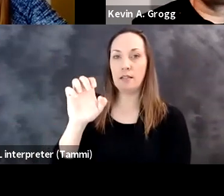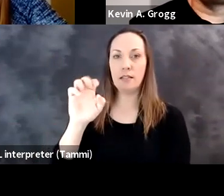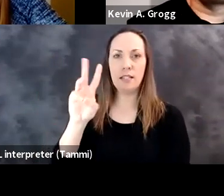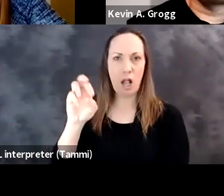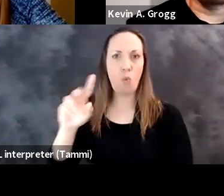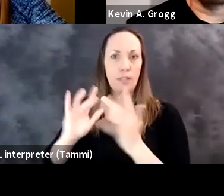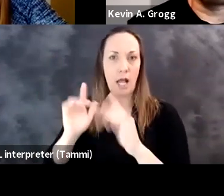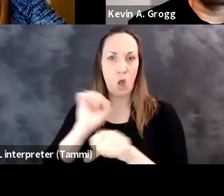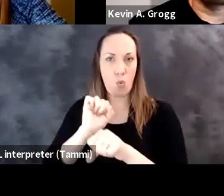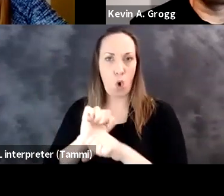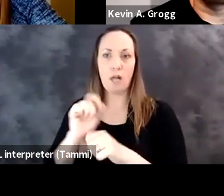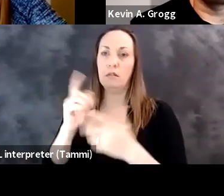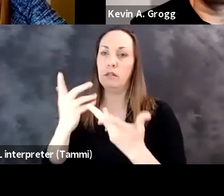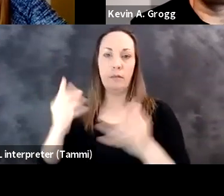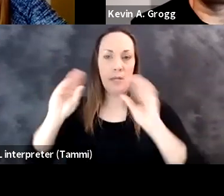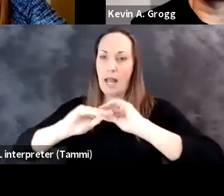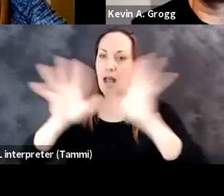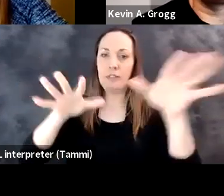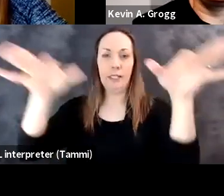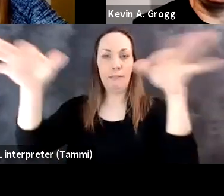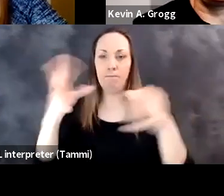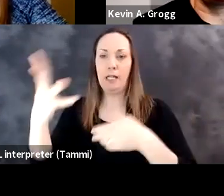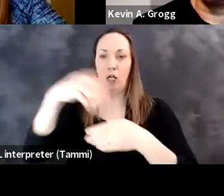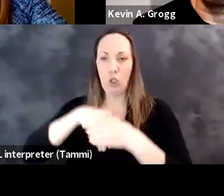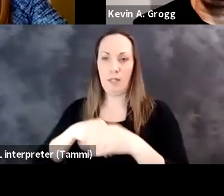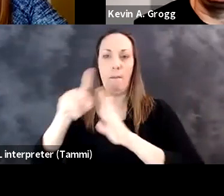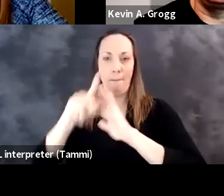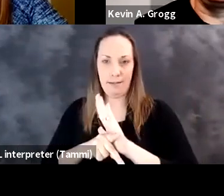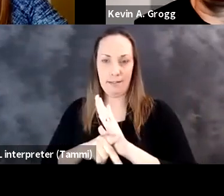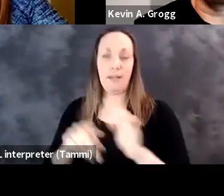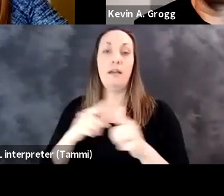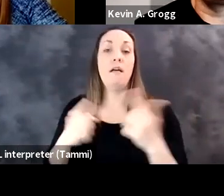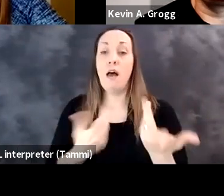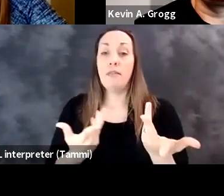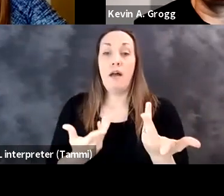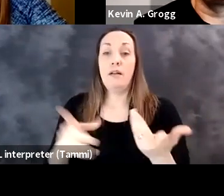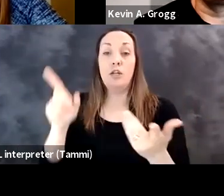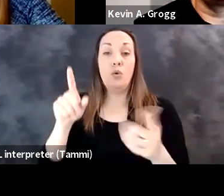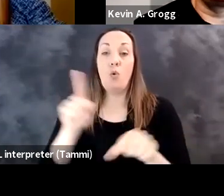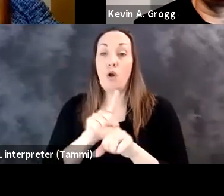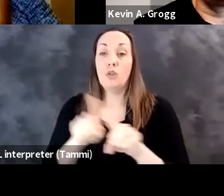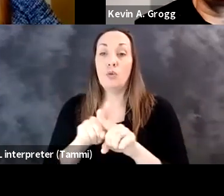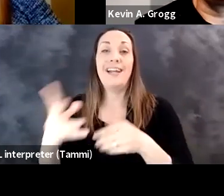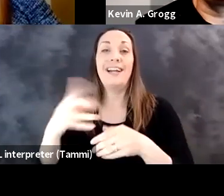that is inclusive of telework as an accommodation. You need a readily accessible fund that can quickly procure the accommodations